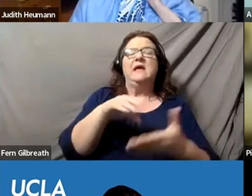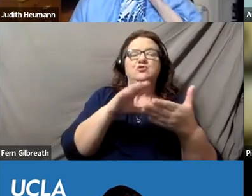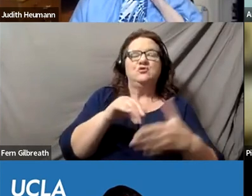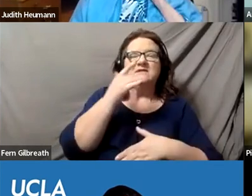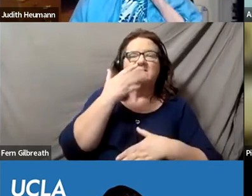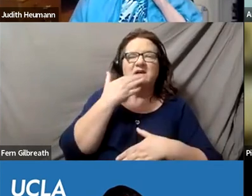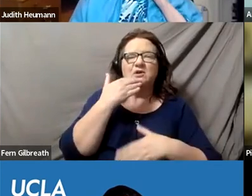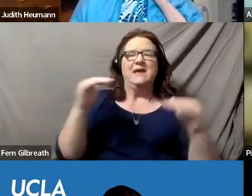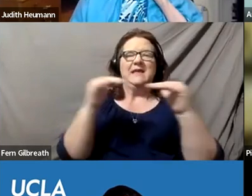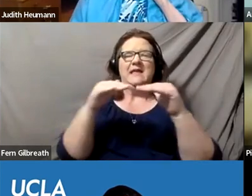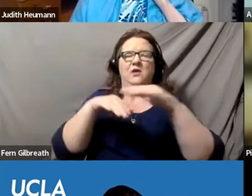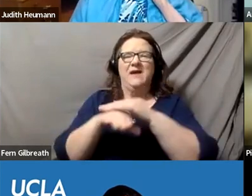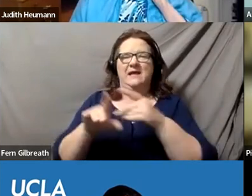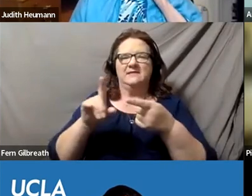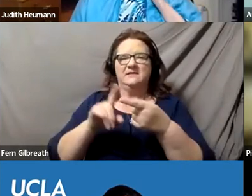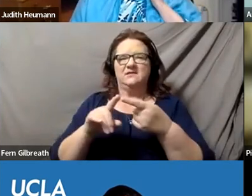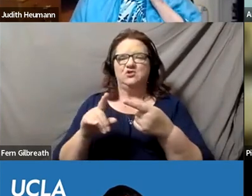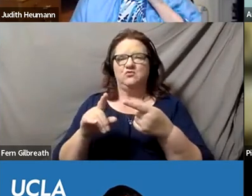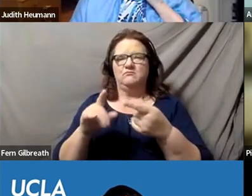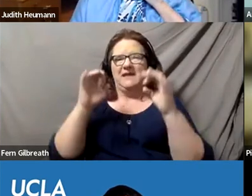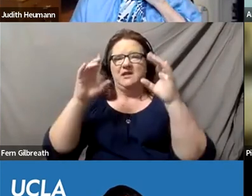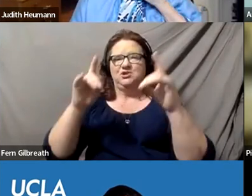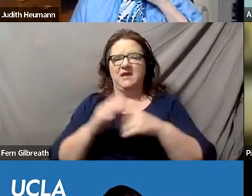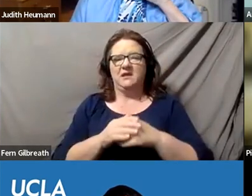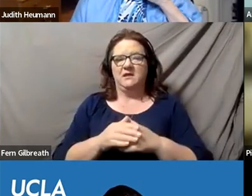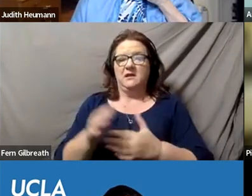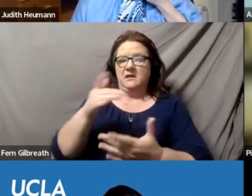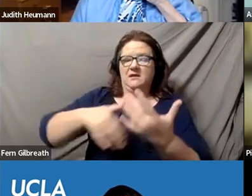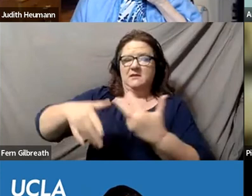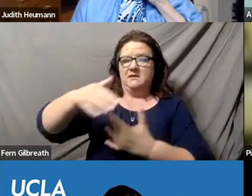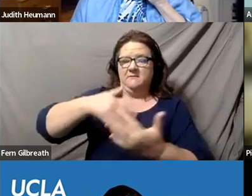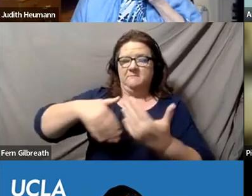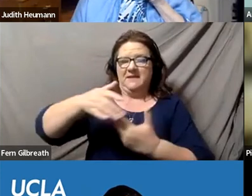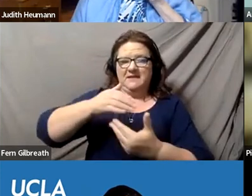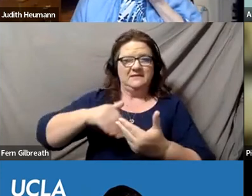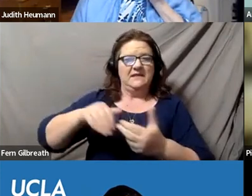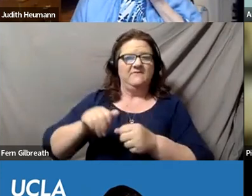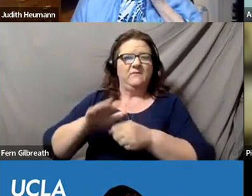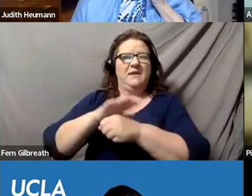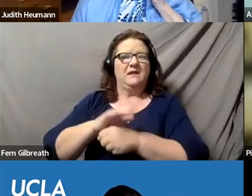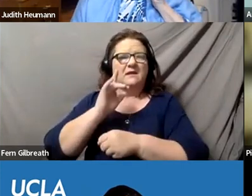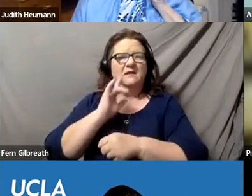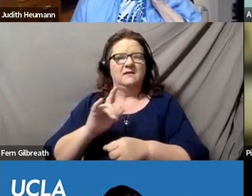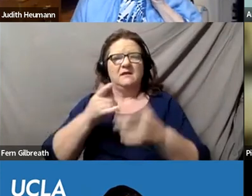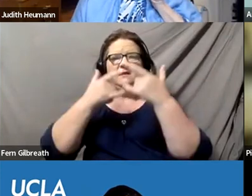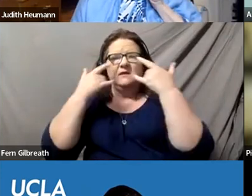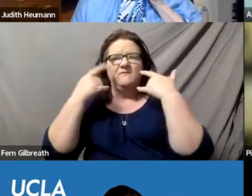Amidst a pandemic that is projected to be a mass disabling event, especially for POC communities,